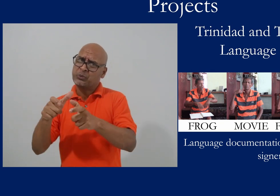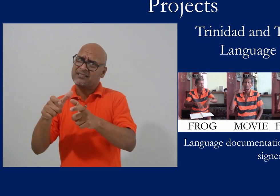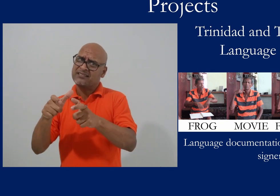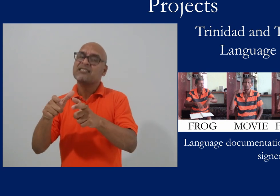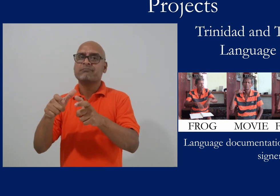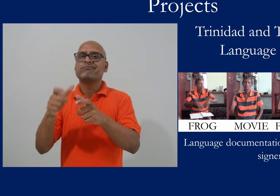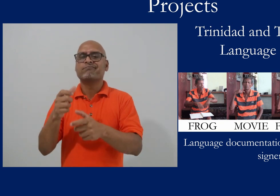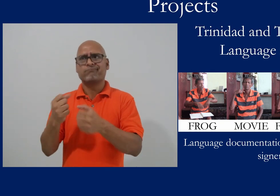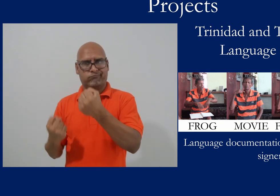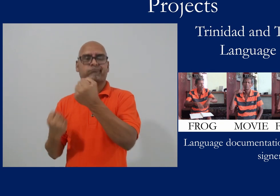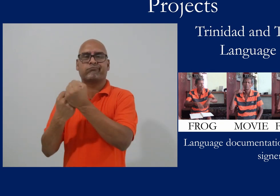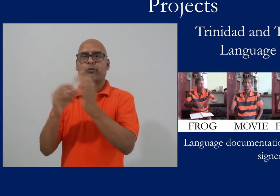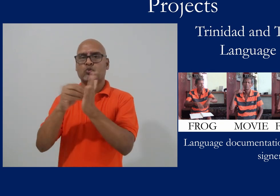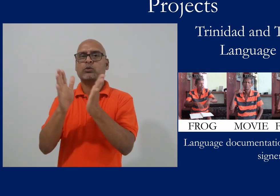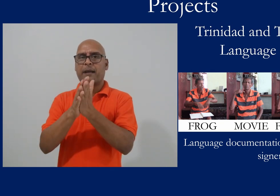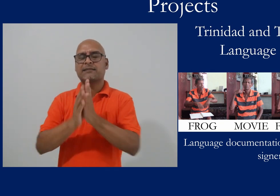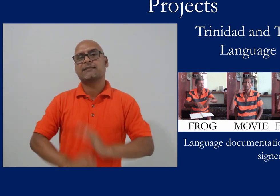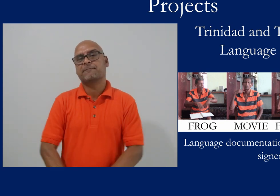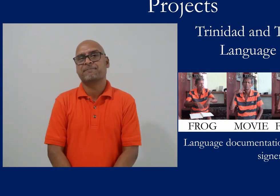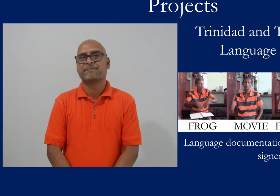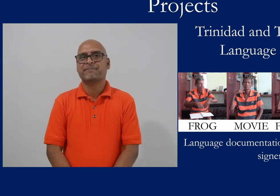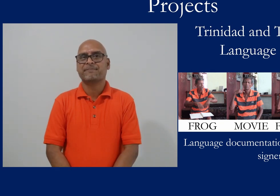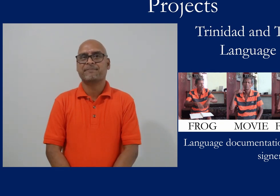TTSL is endangered as a result, so we're documenting that.